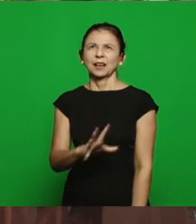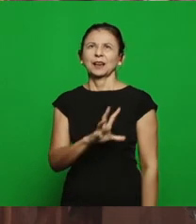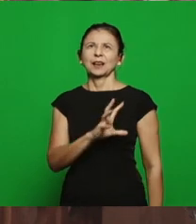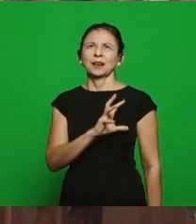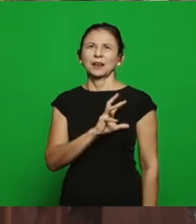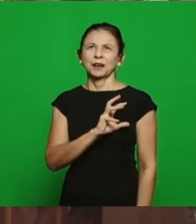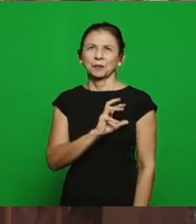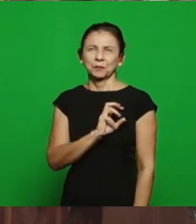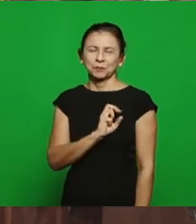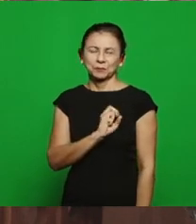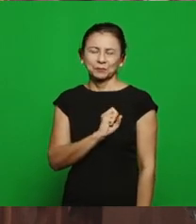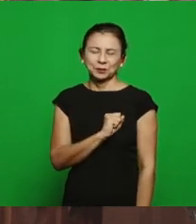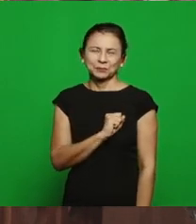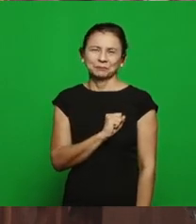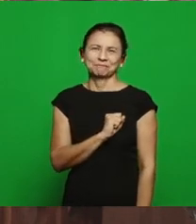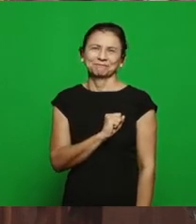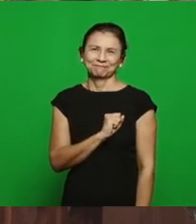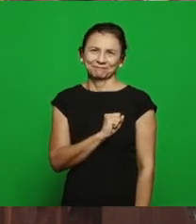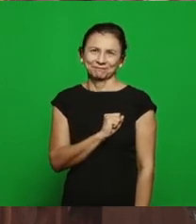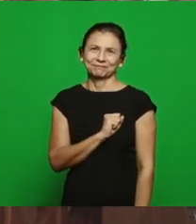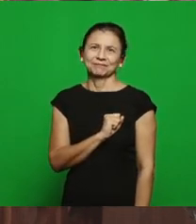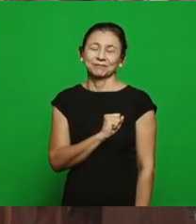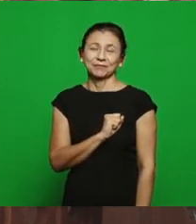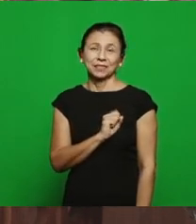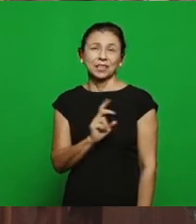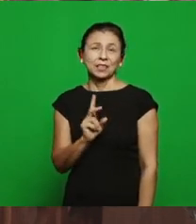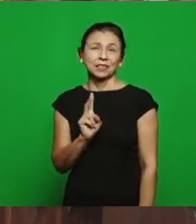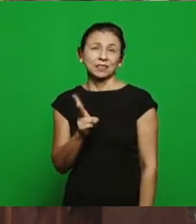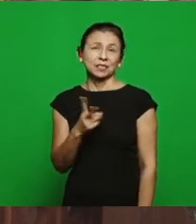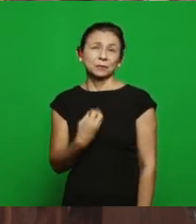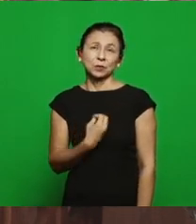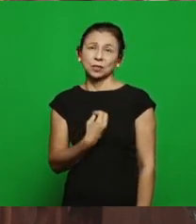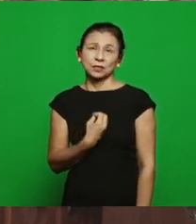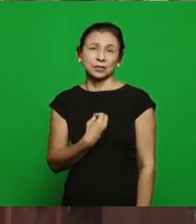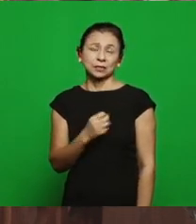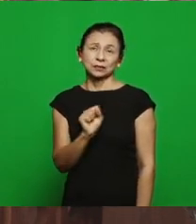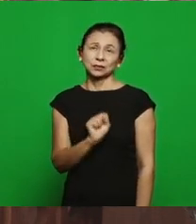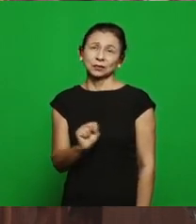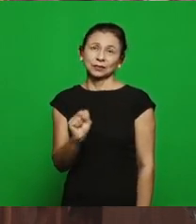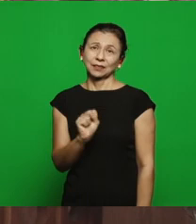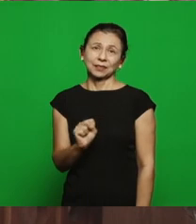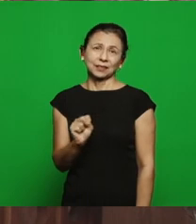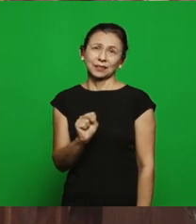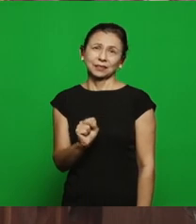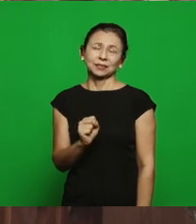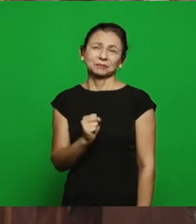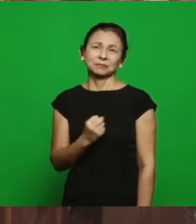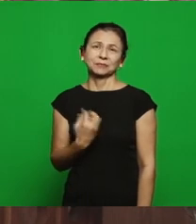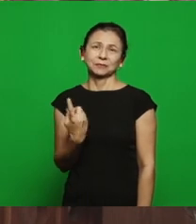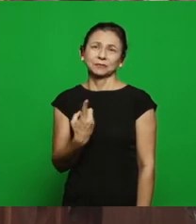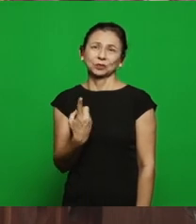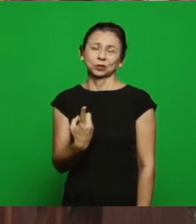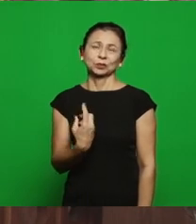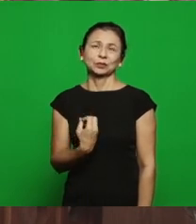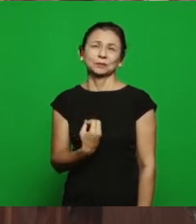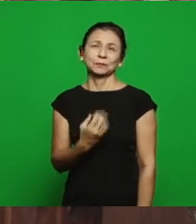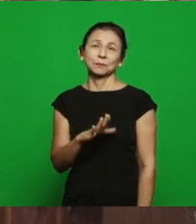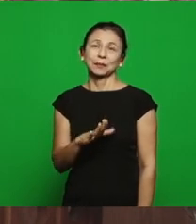our dear sister, she lived alone a great part of her life, but she went to